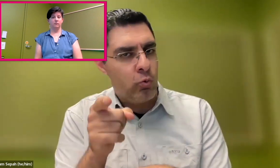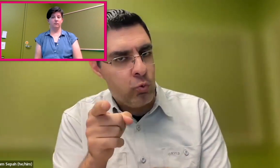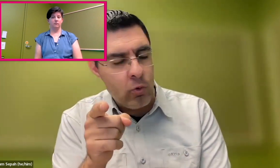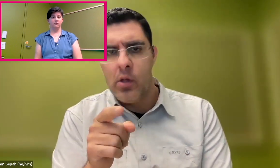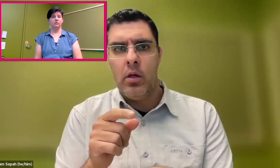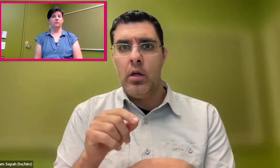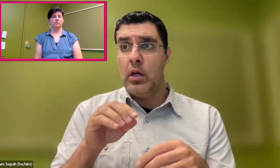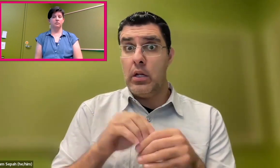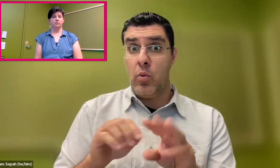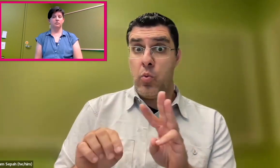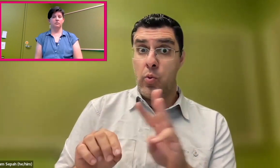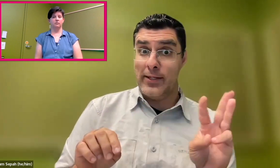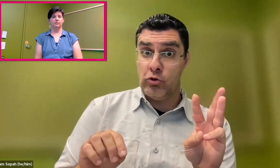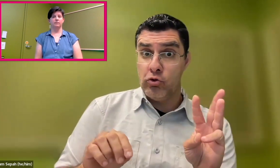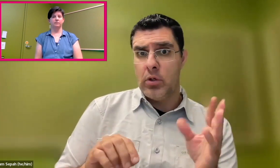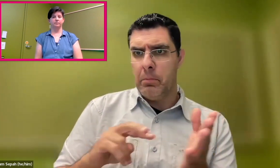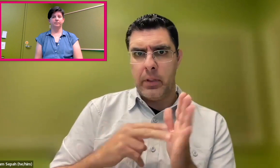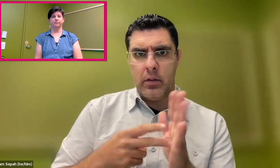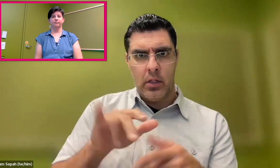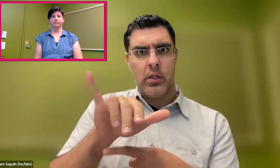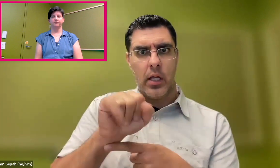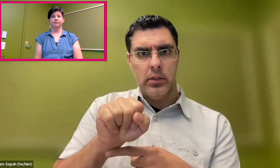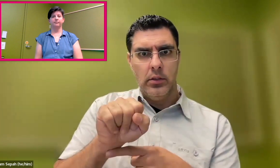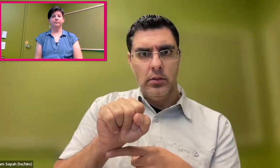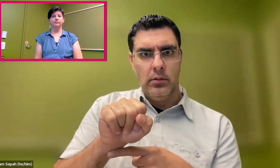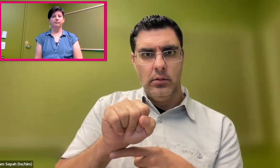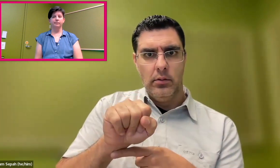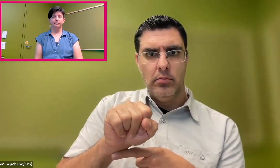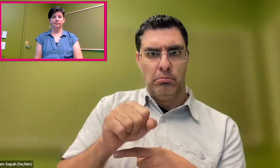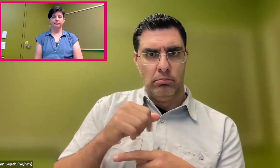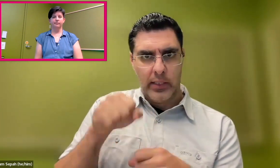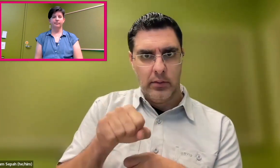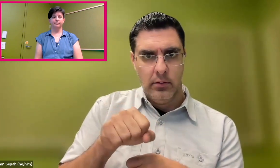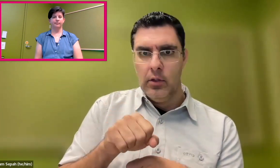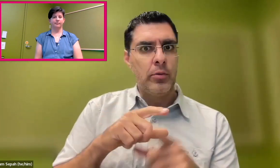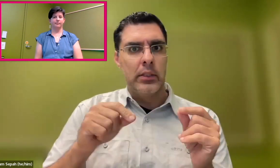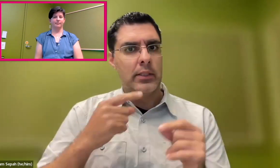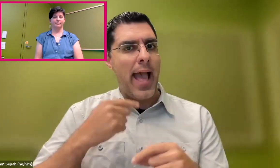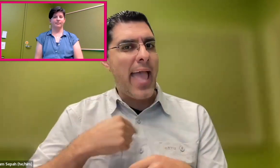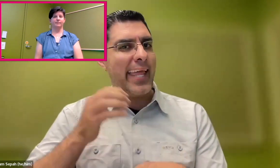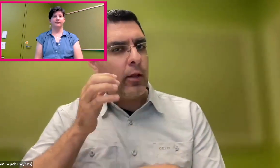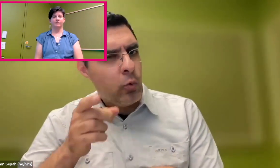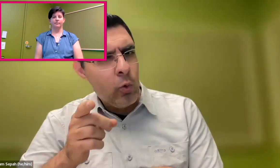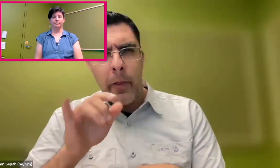it just means "I hear you," whereas in a Western country, it means "yes."